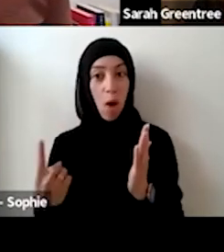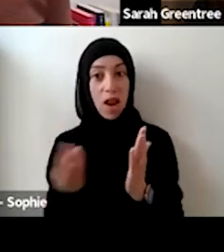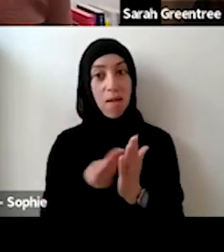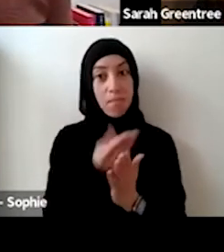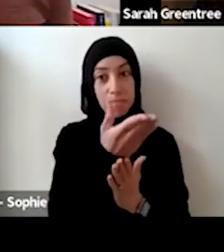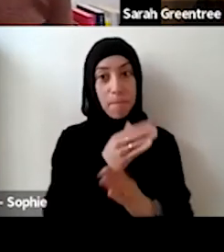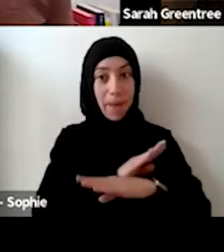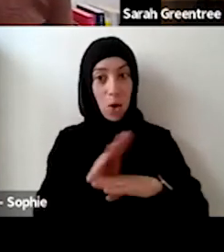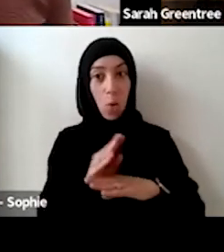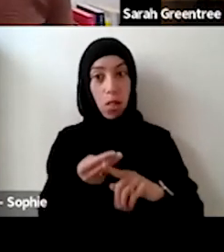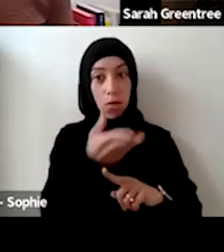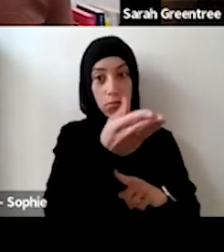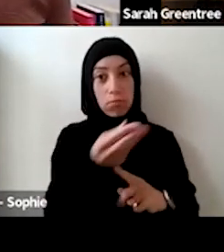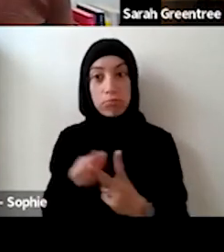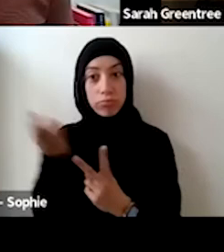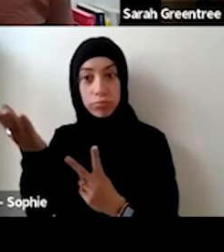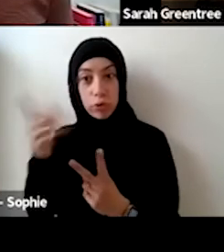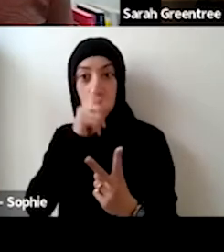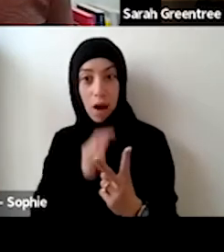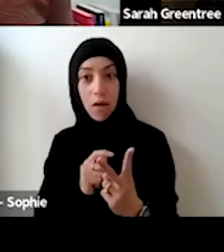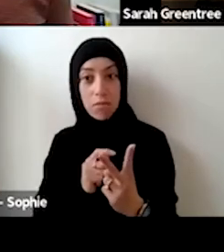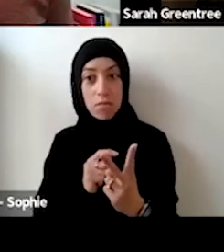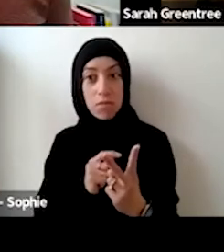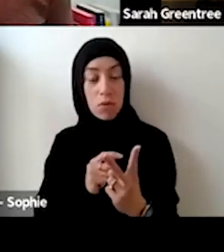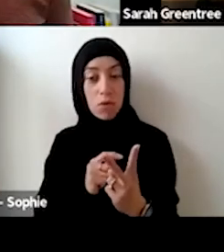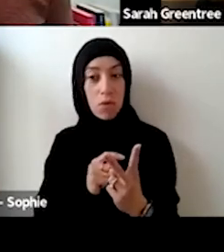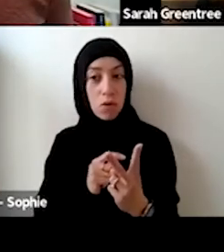Pardon me to above, to more than one panel, and or sort of under what or under one area